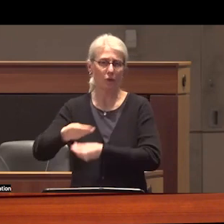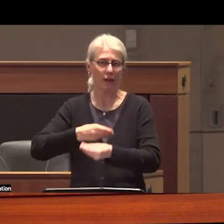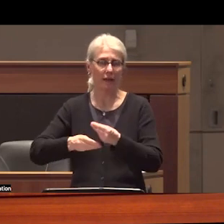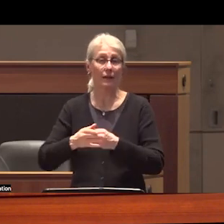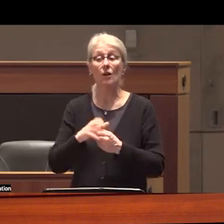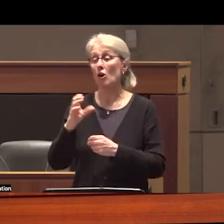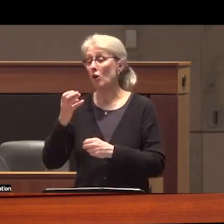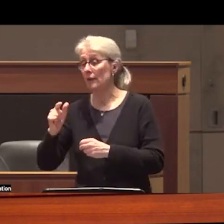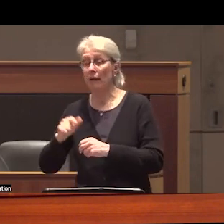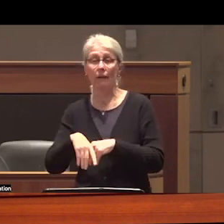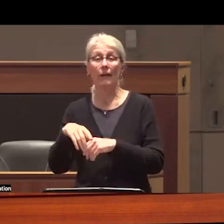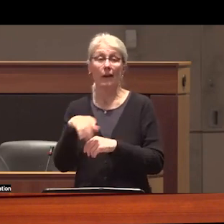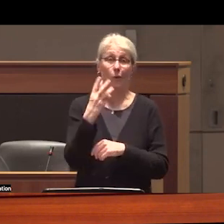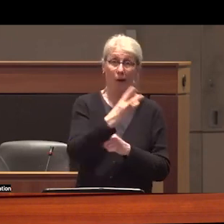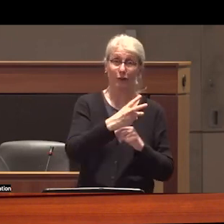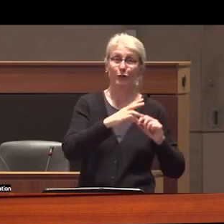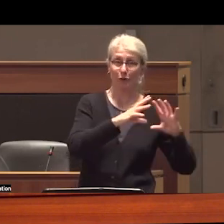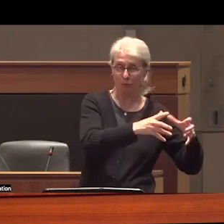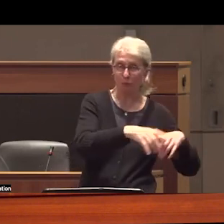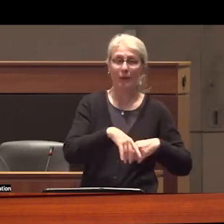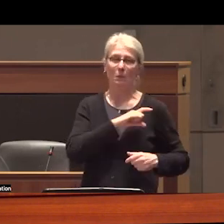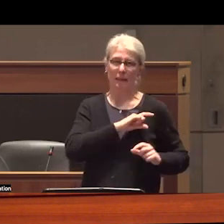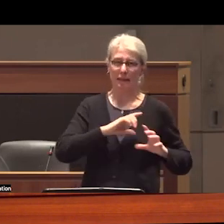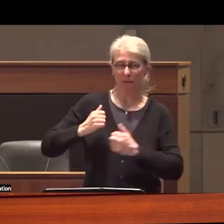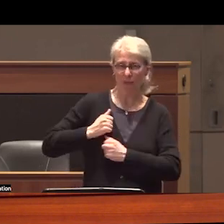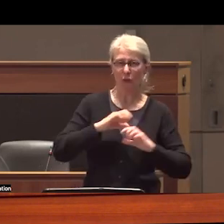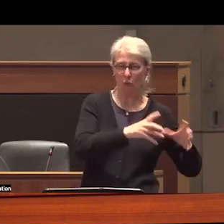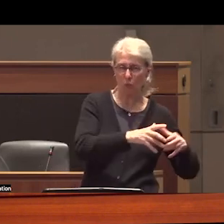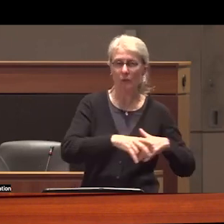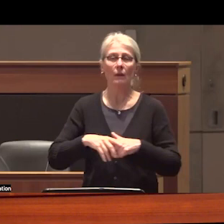cartels and west backed military and policing groups then Justified the provision of even more